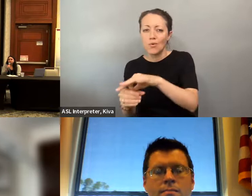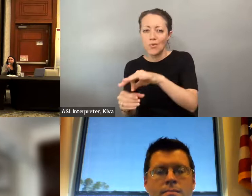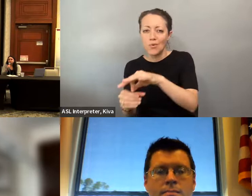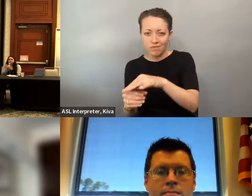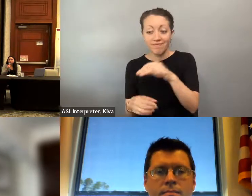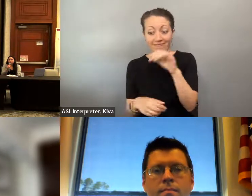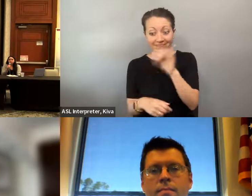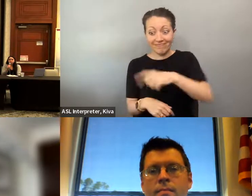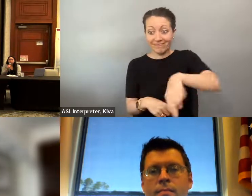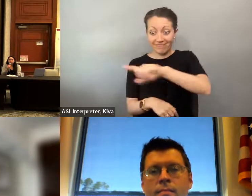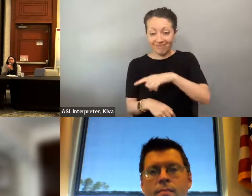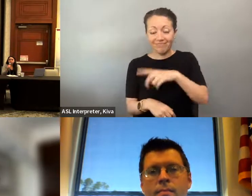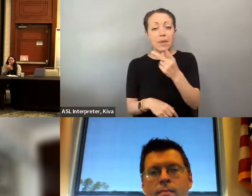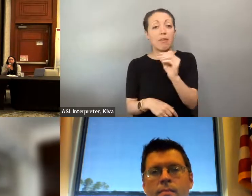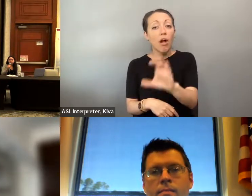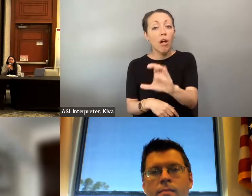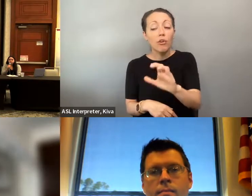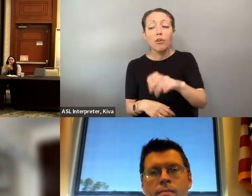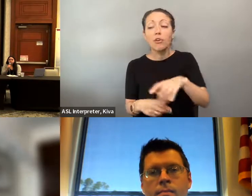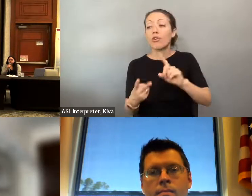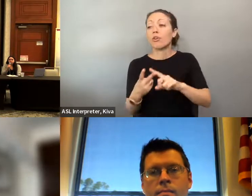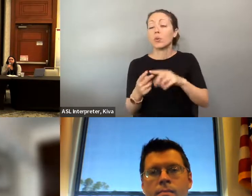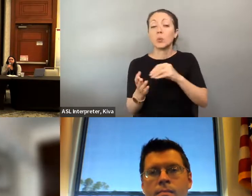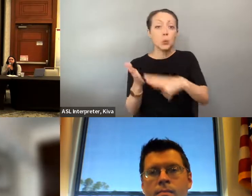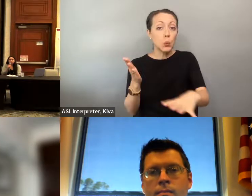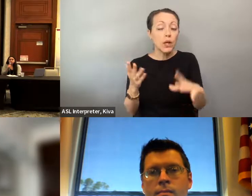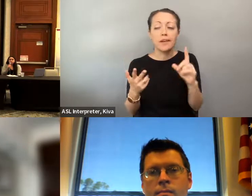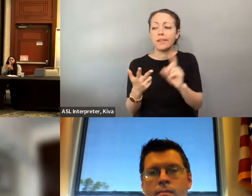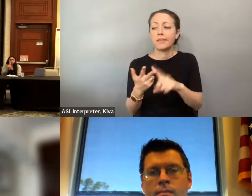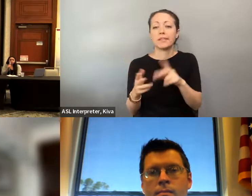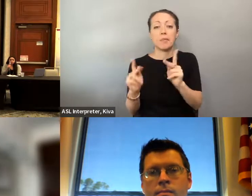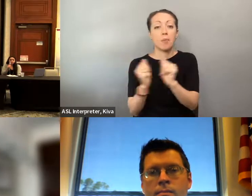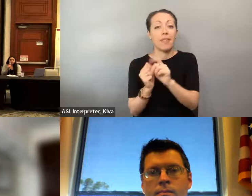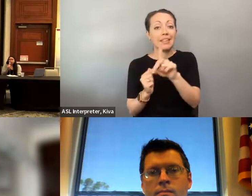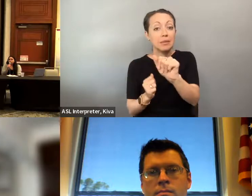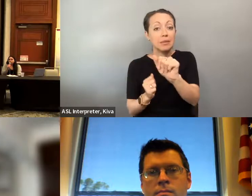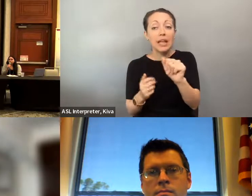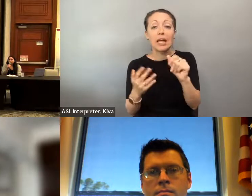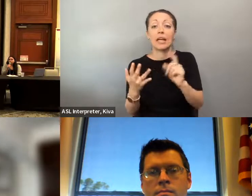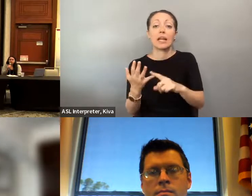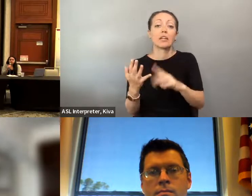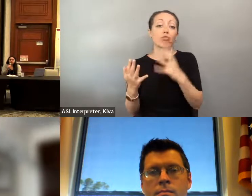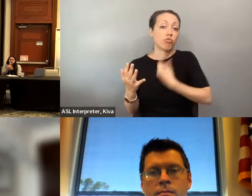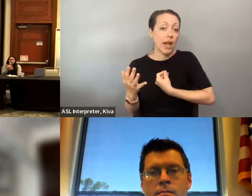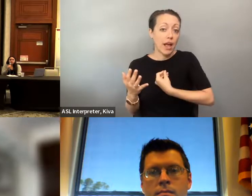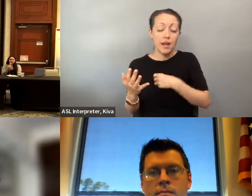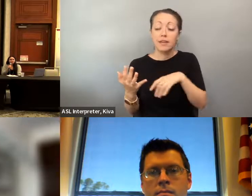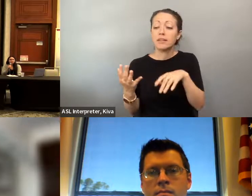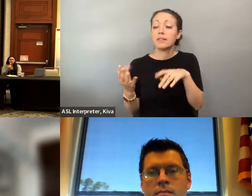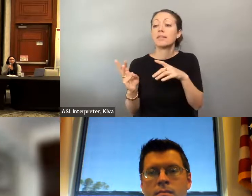Those that are less likely to turn out to vote due to voter Id. that are less likely to turn out to vote due to voter ID are voters of who, students, people with disabilities,